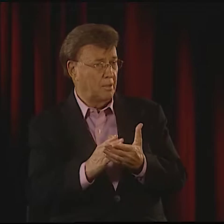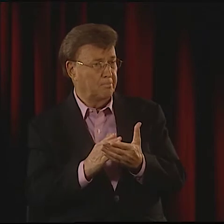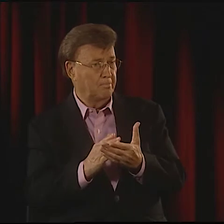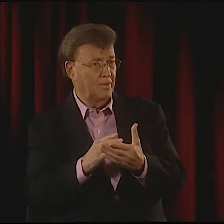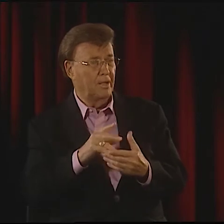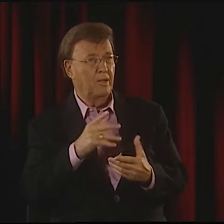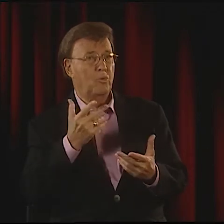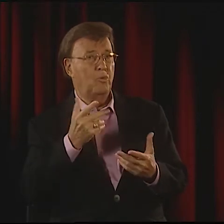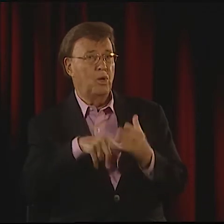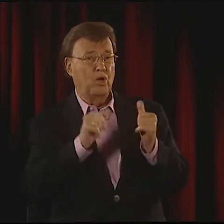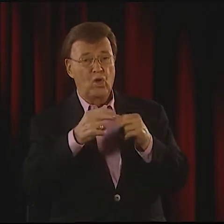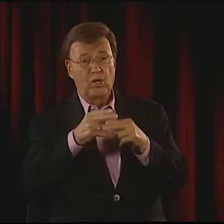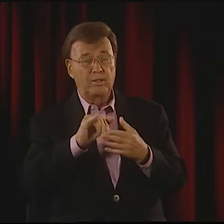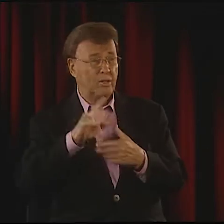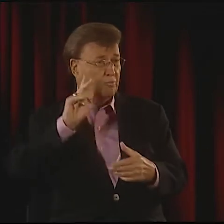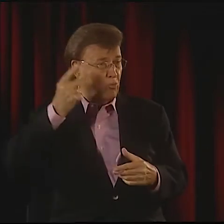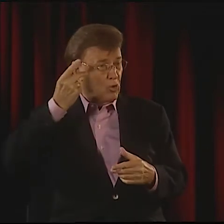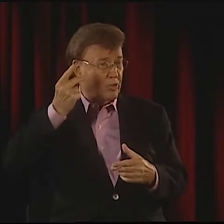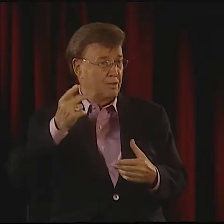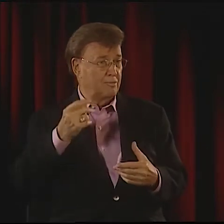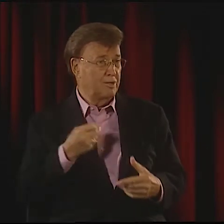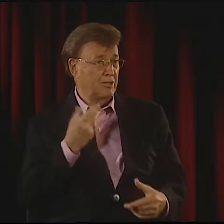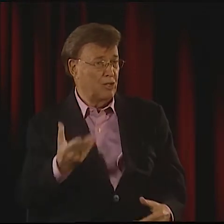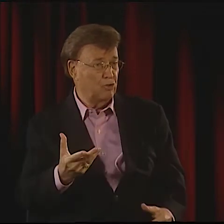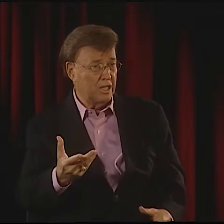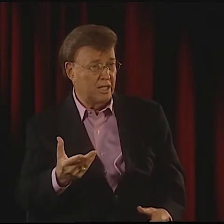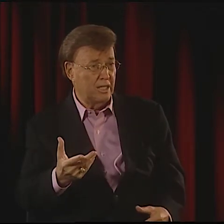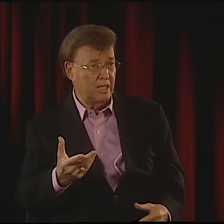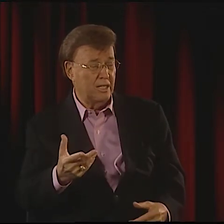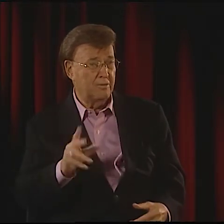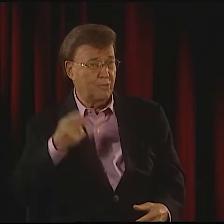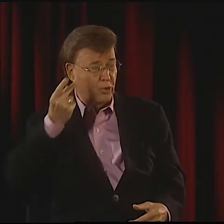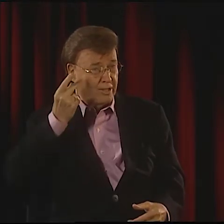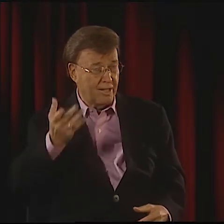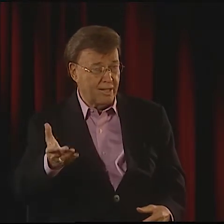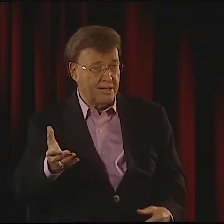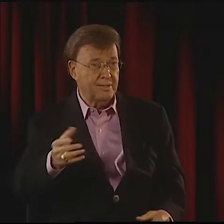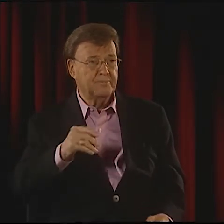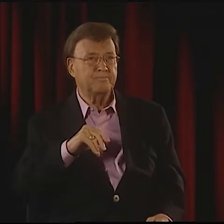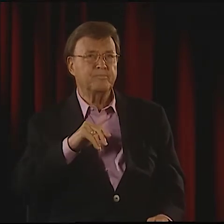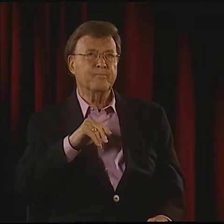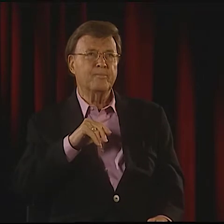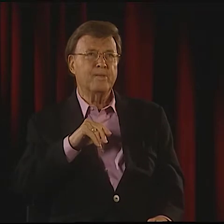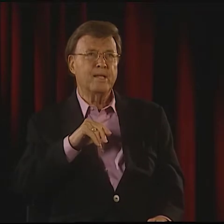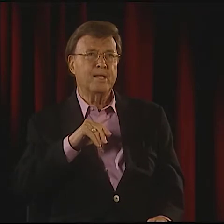IT COMES FROM A PLACE OF OPPRESSION. I BELIEVE THAT'S FINE. THAT'S PART OF IT.